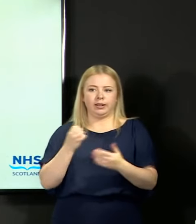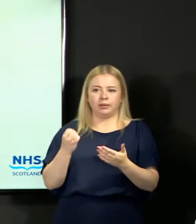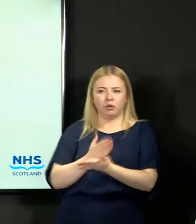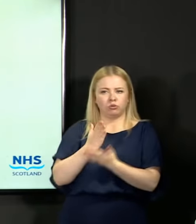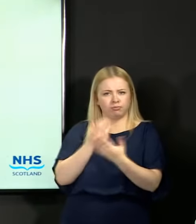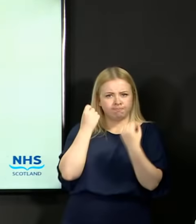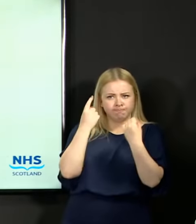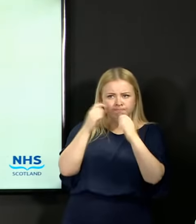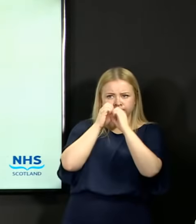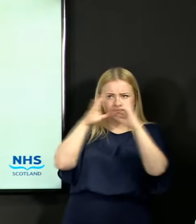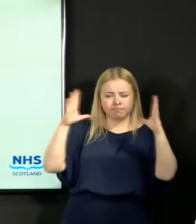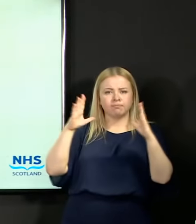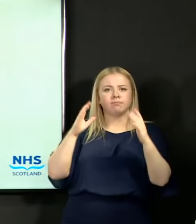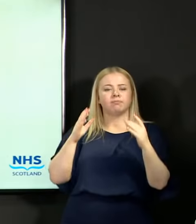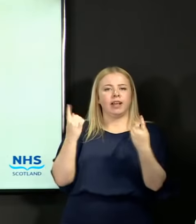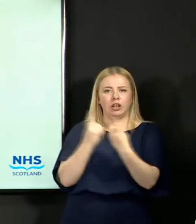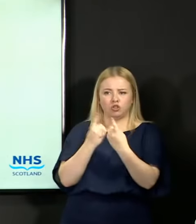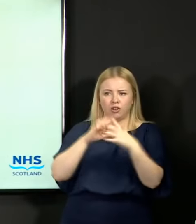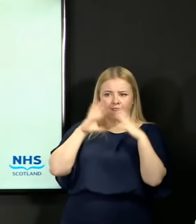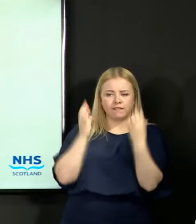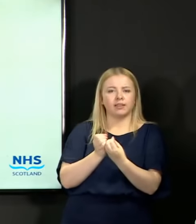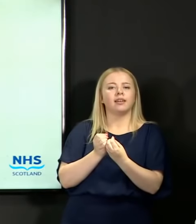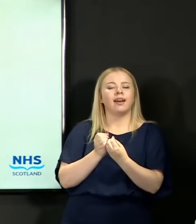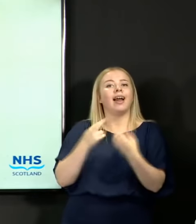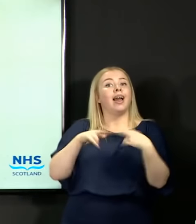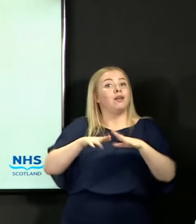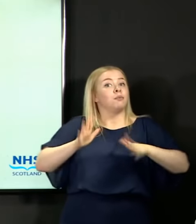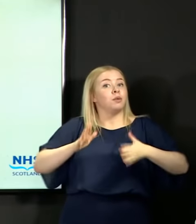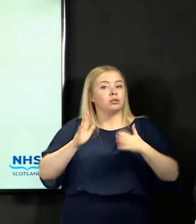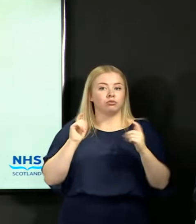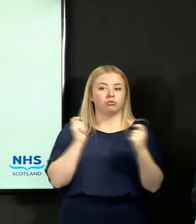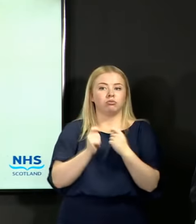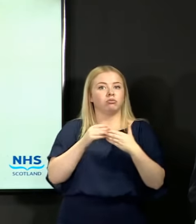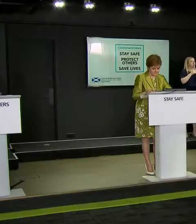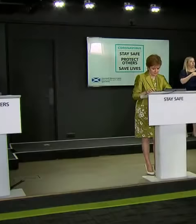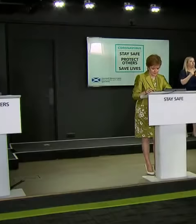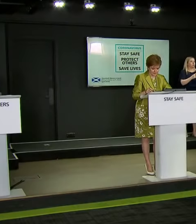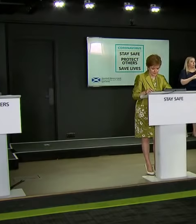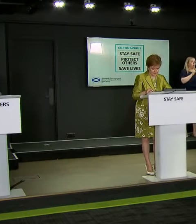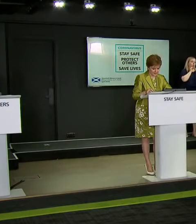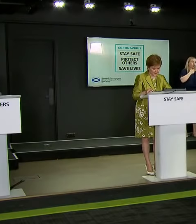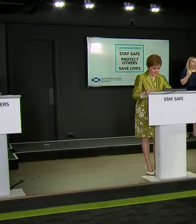and if we need to change guidance, we are willing to do so in future, should that be required. Andrew Learmonth from the National.